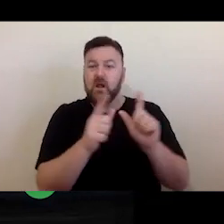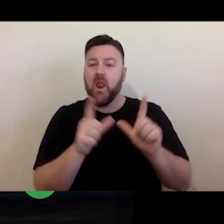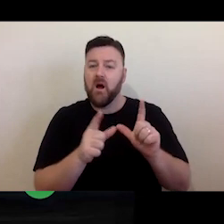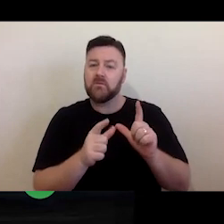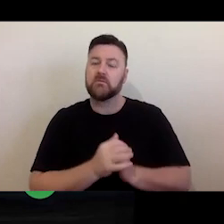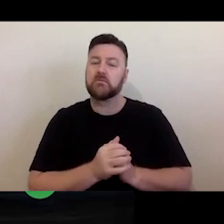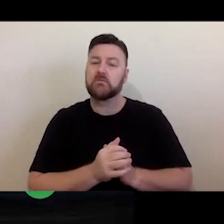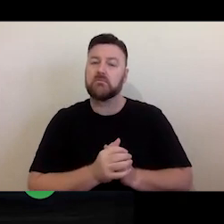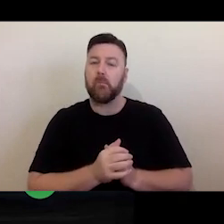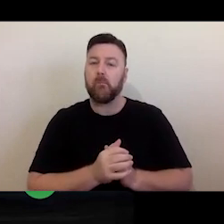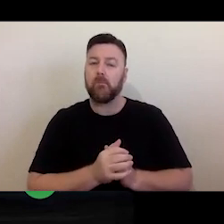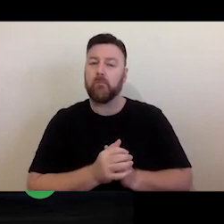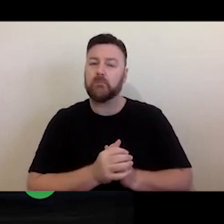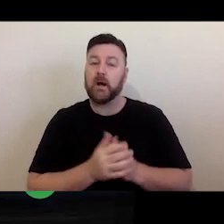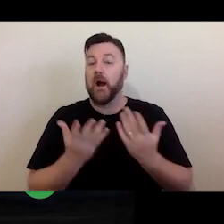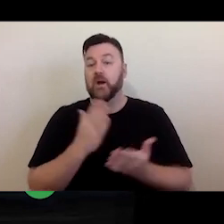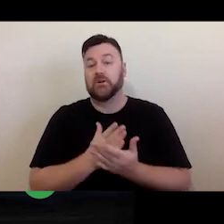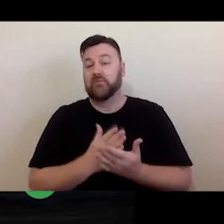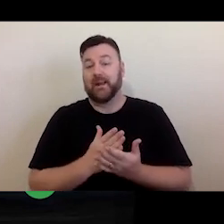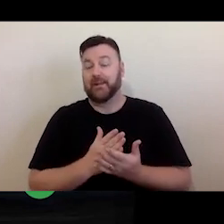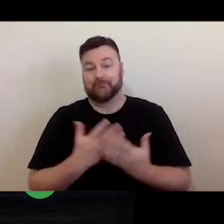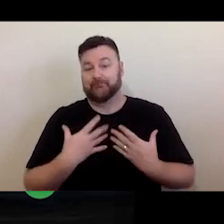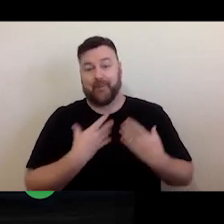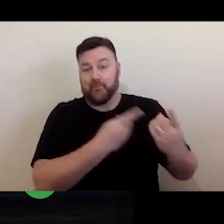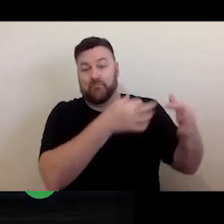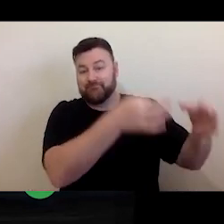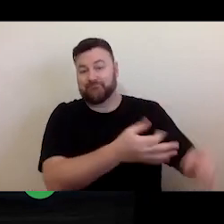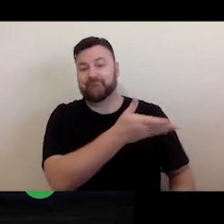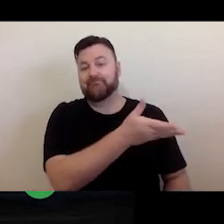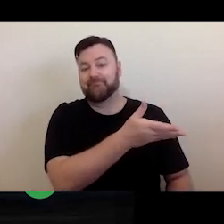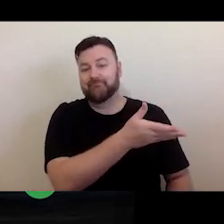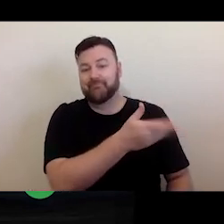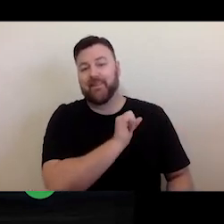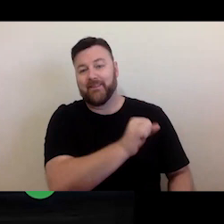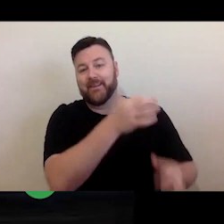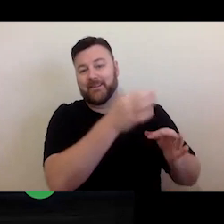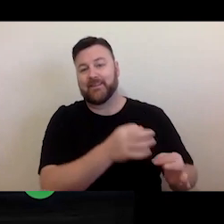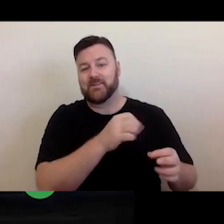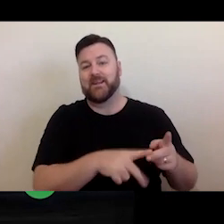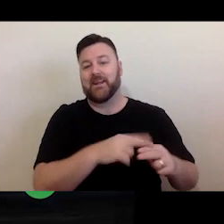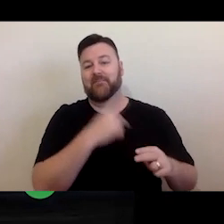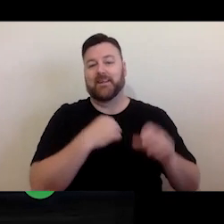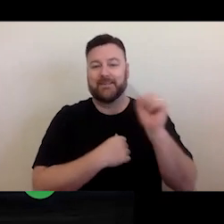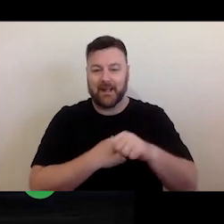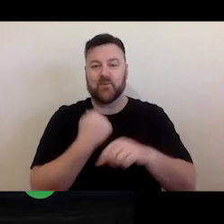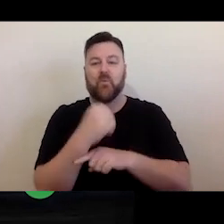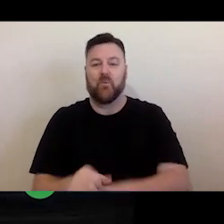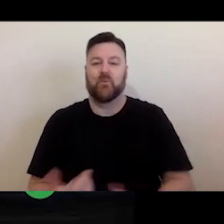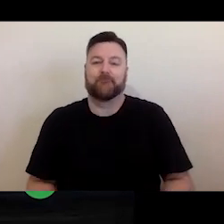But as I said, ultimately it is the prerogative of the copyright owner. It is up to them whether or not they want to grant you a licence or not.